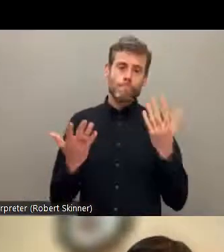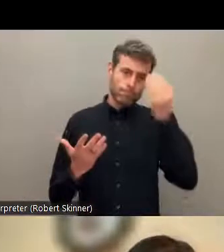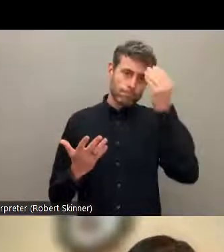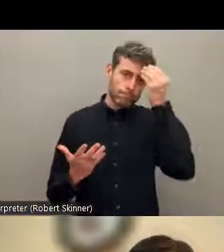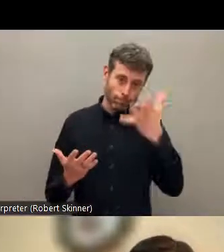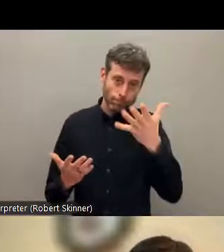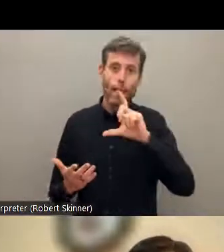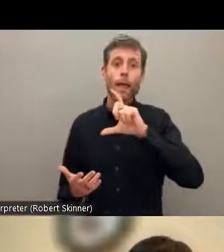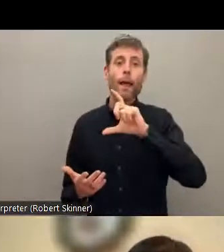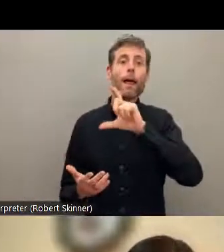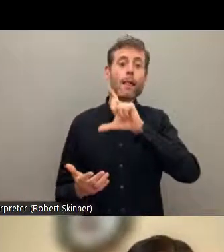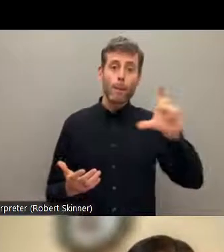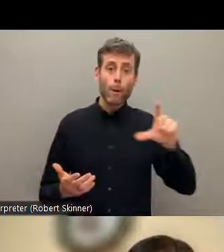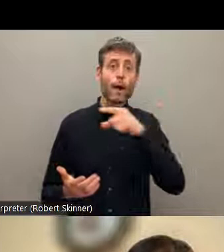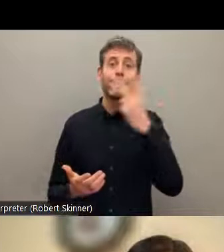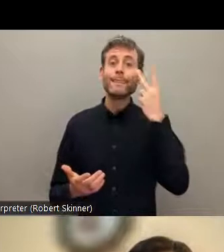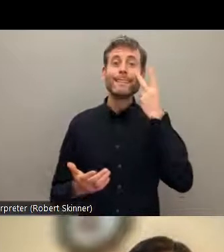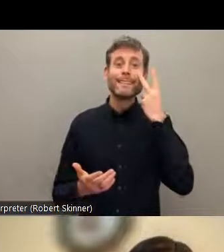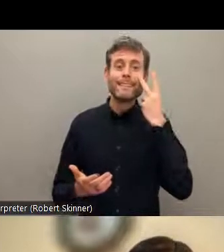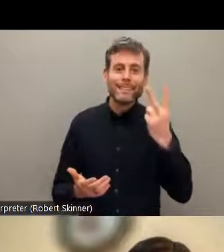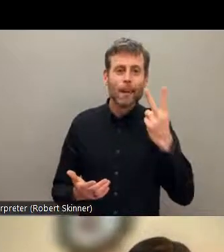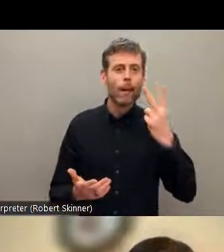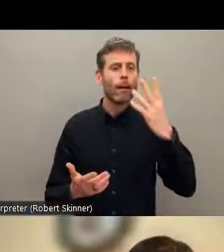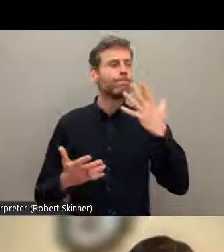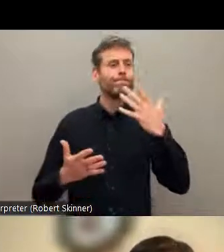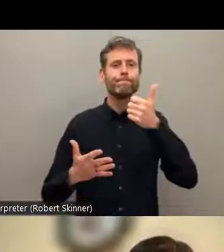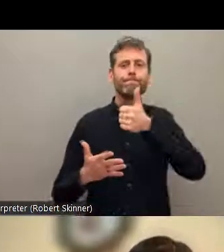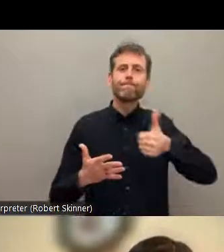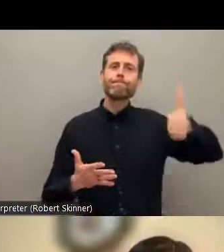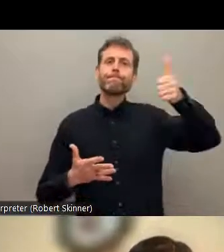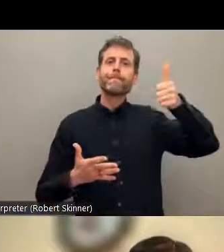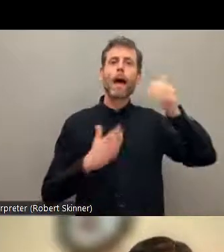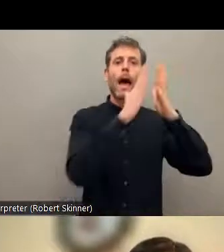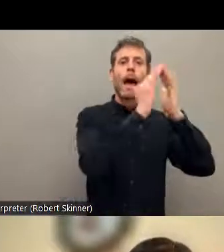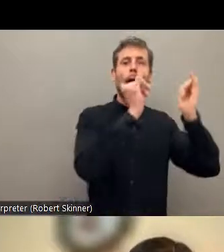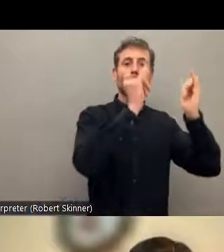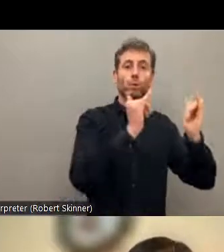within the institutional structures. And when I say